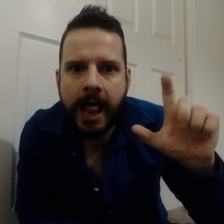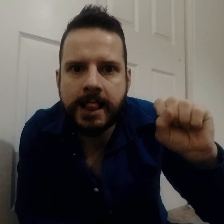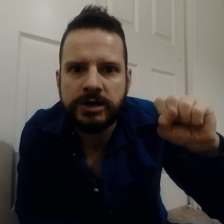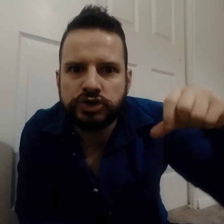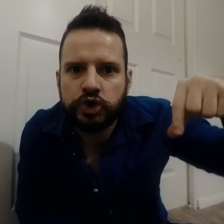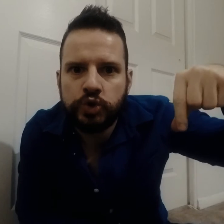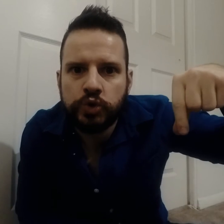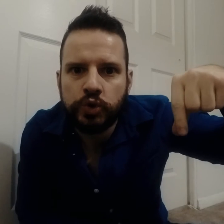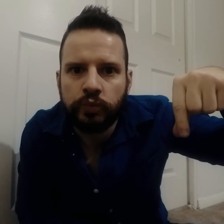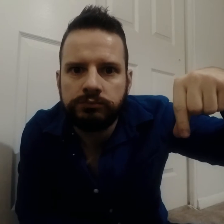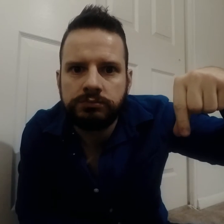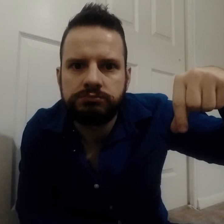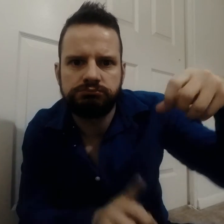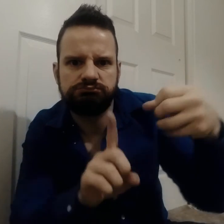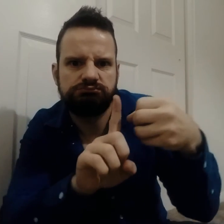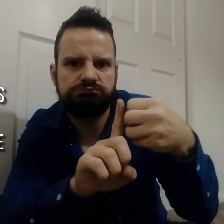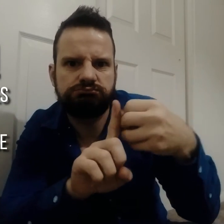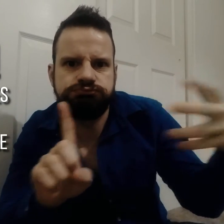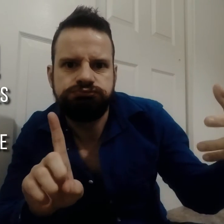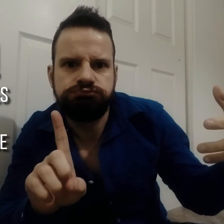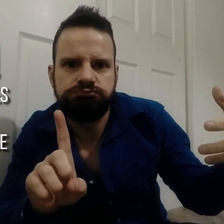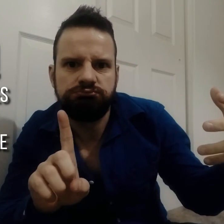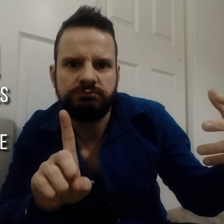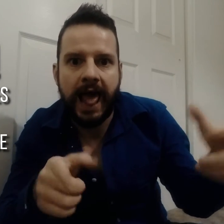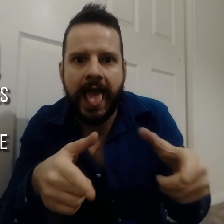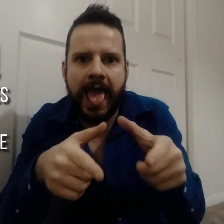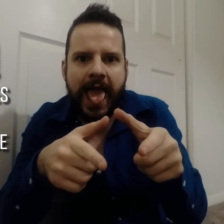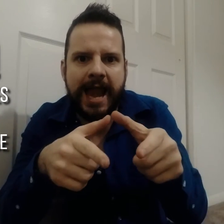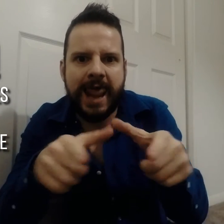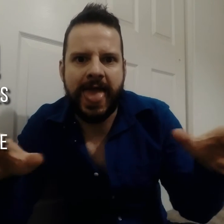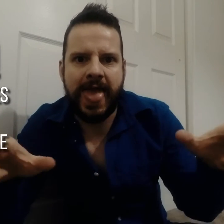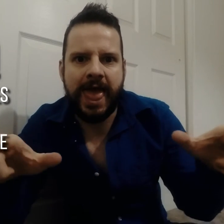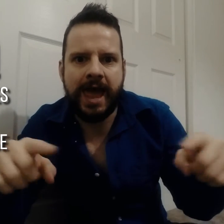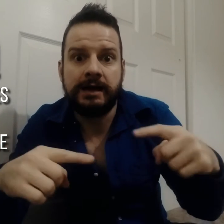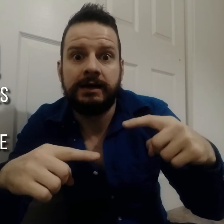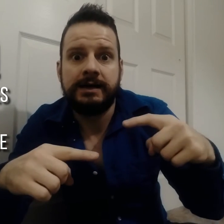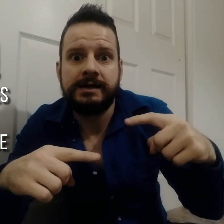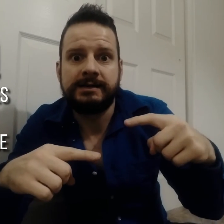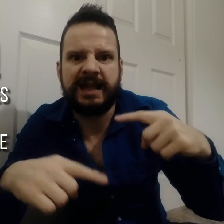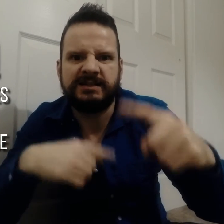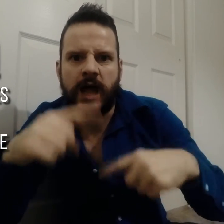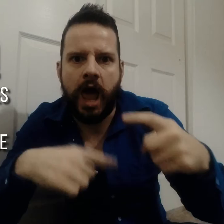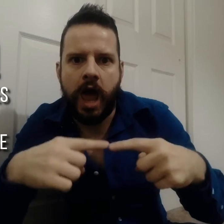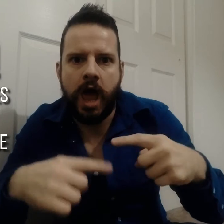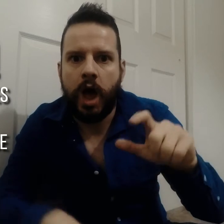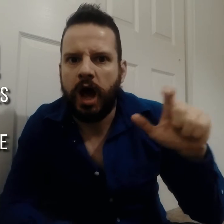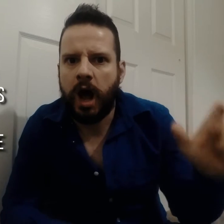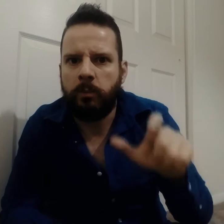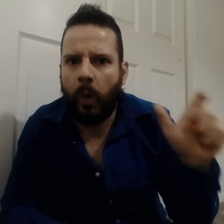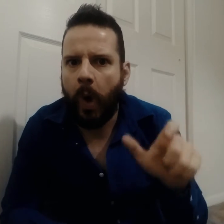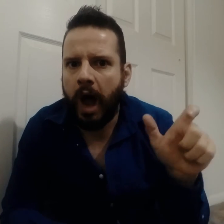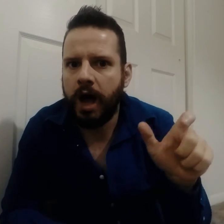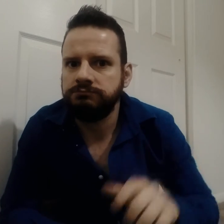LSQ stands for Langue des signes québécoise.